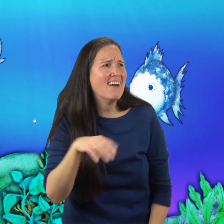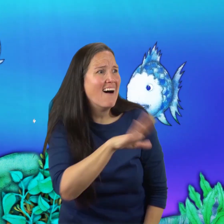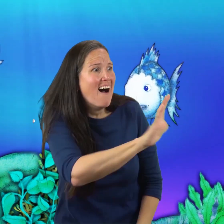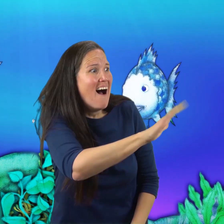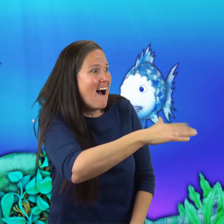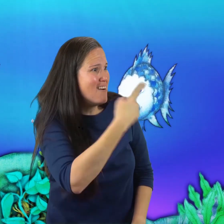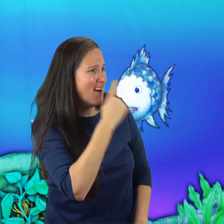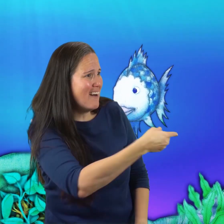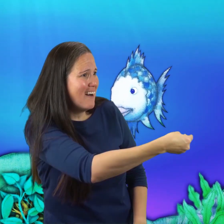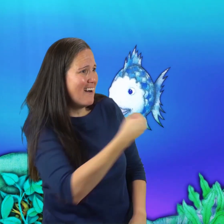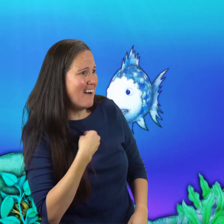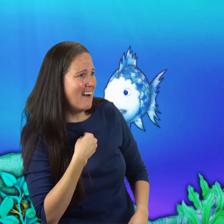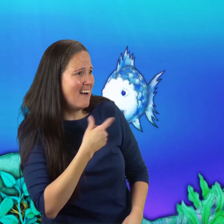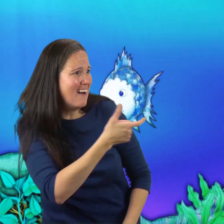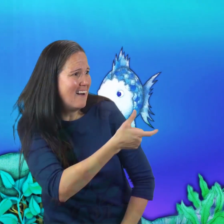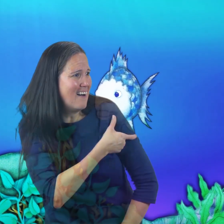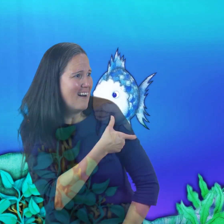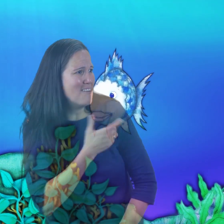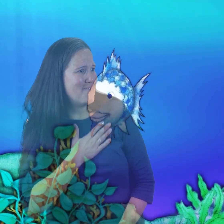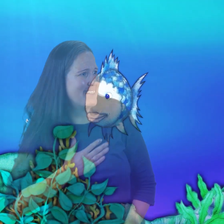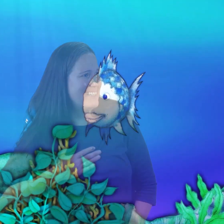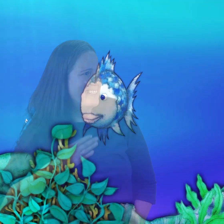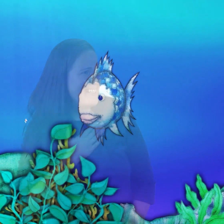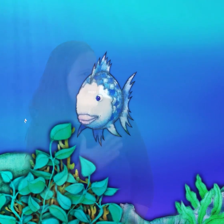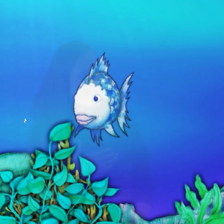Everyone wanted a glittering scale.